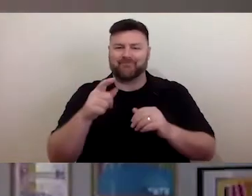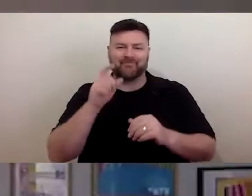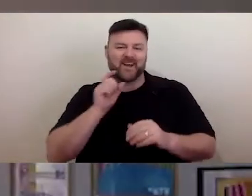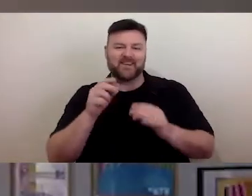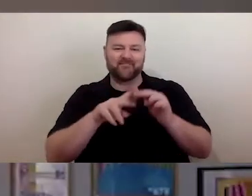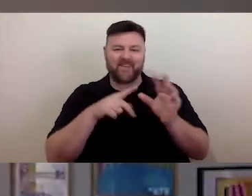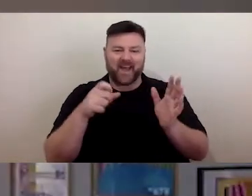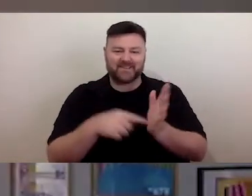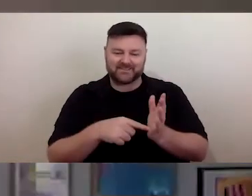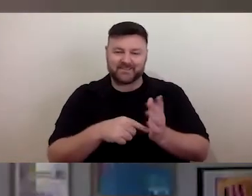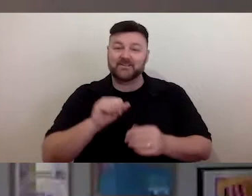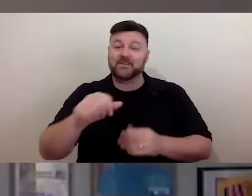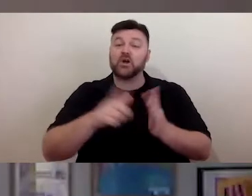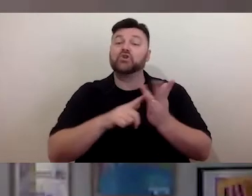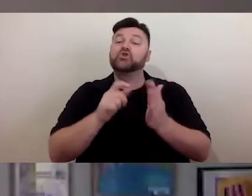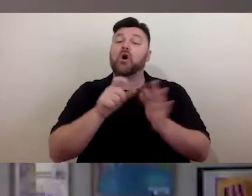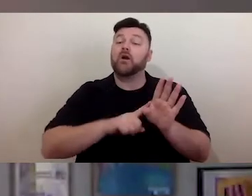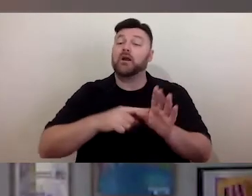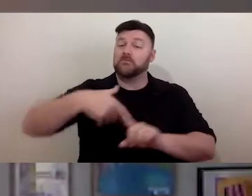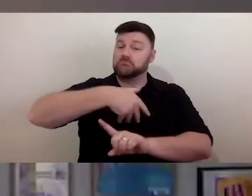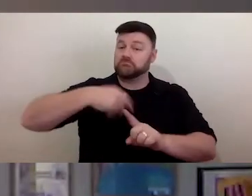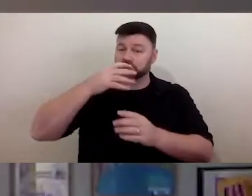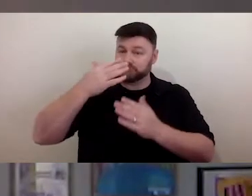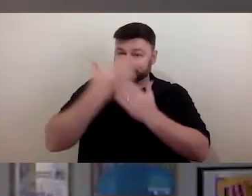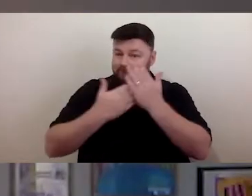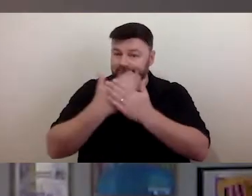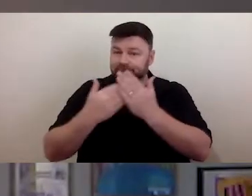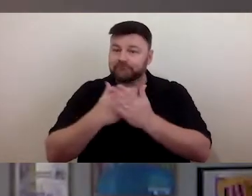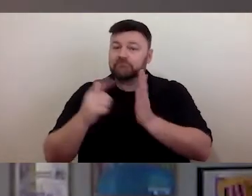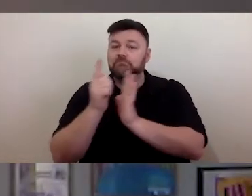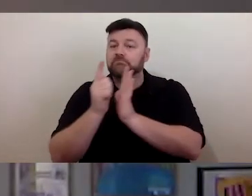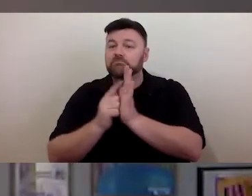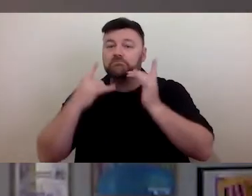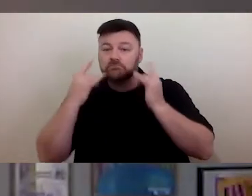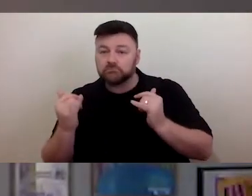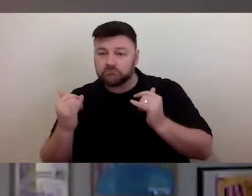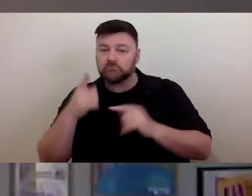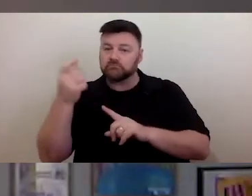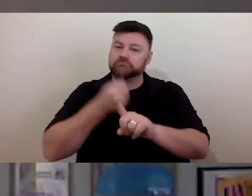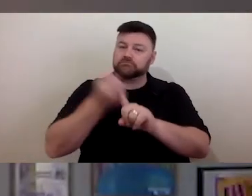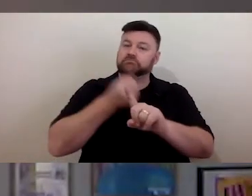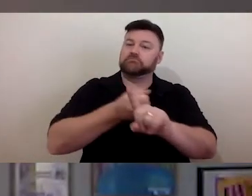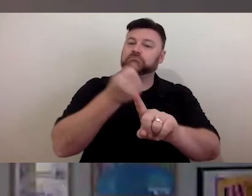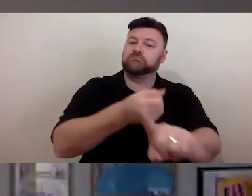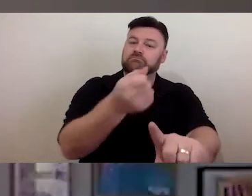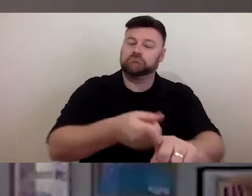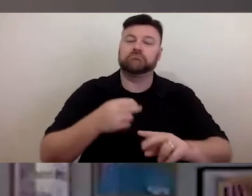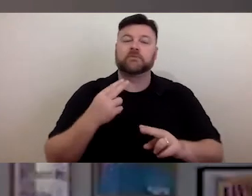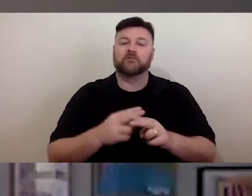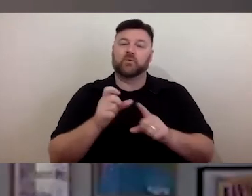Jody has a background in law and has spent many years advocating for people who are impaired in many areas. She has now